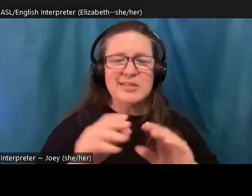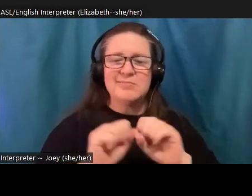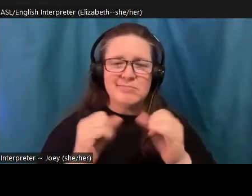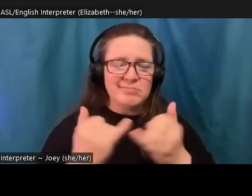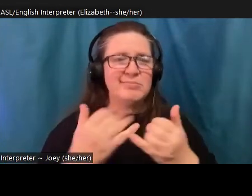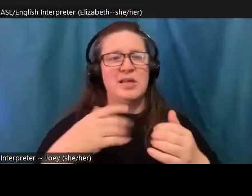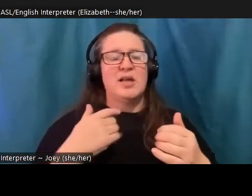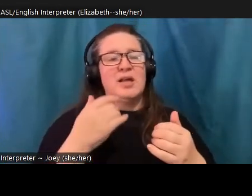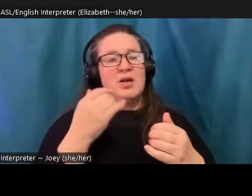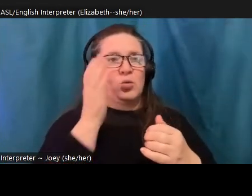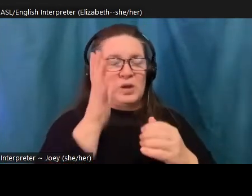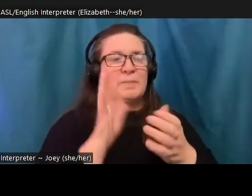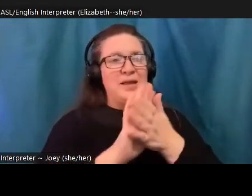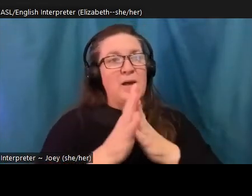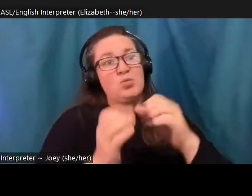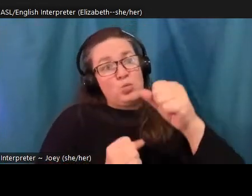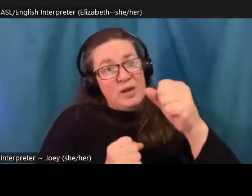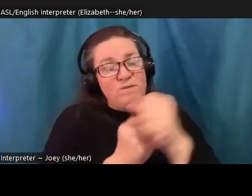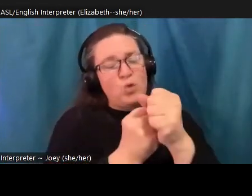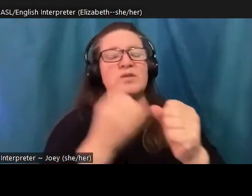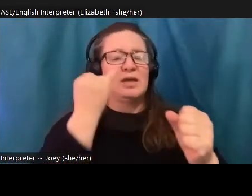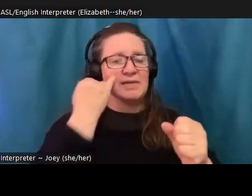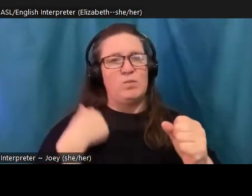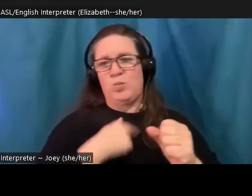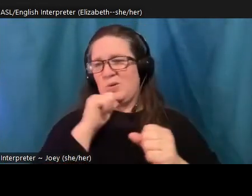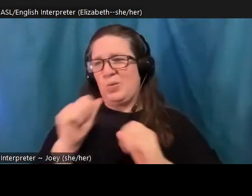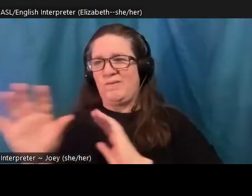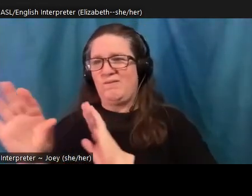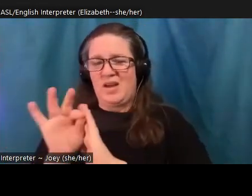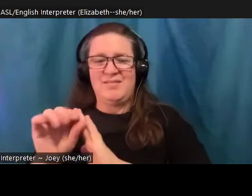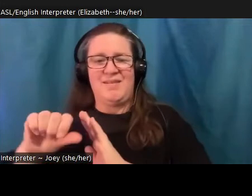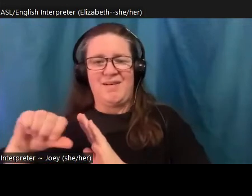stories. The genre of Apocalypse is one we all know very well,